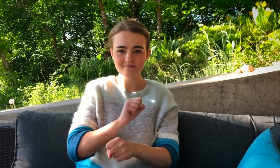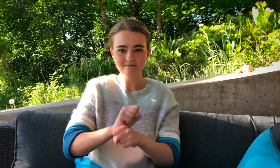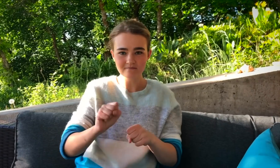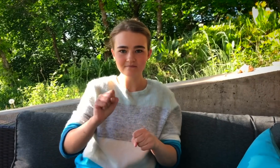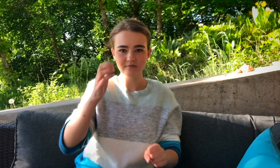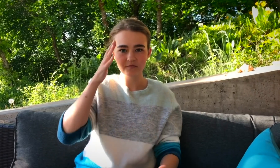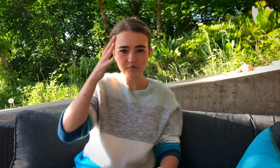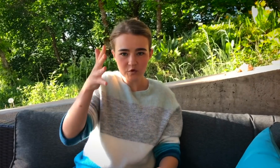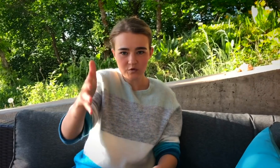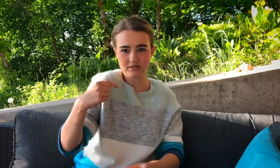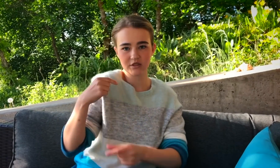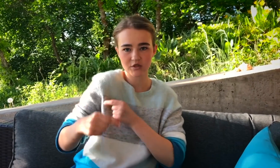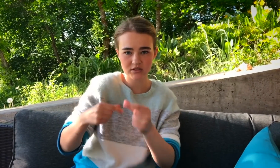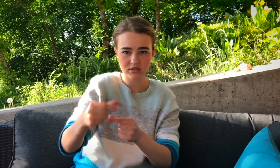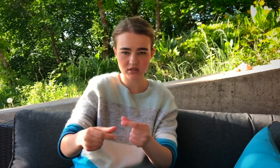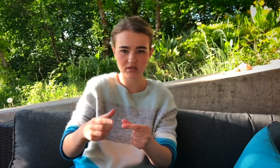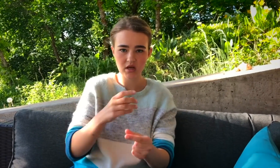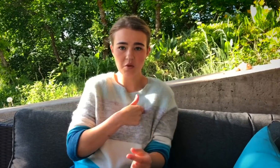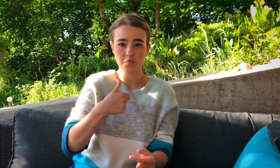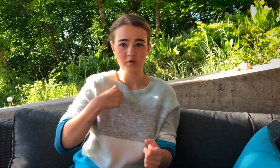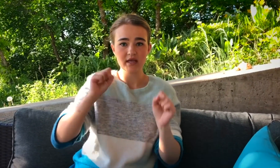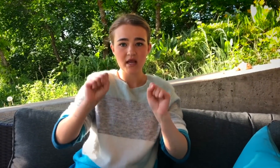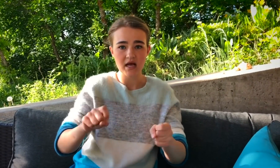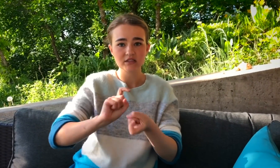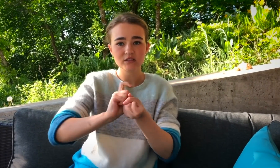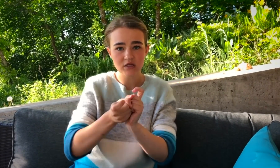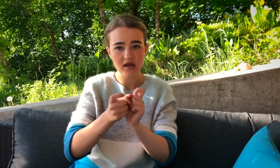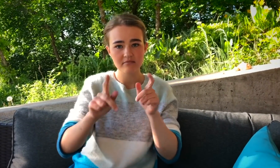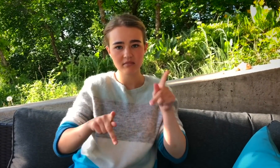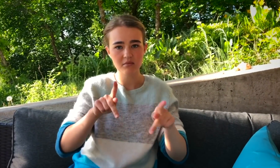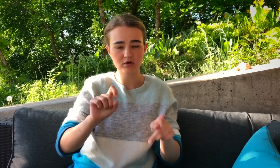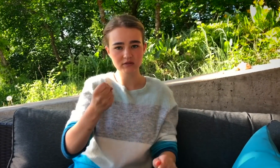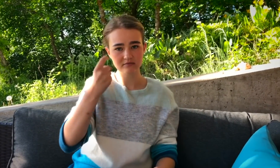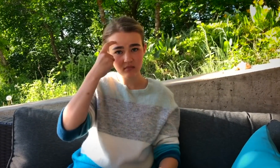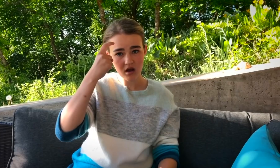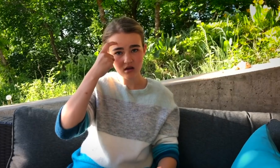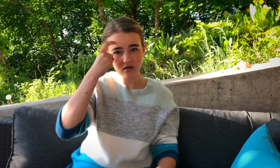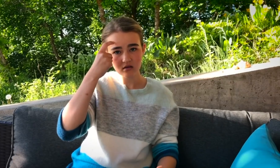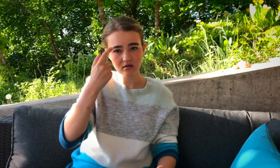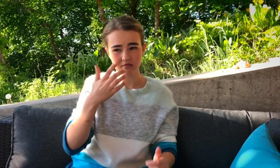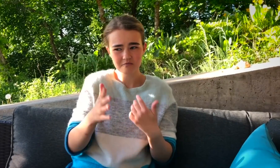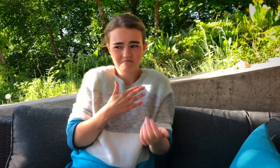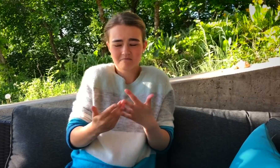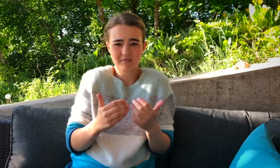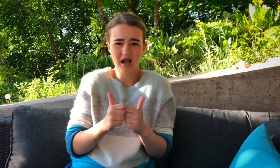WE ARE THE FUTURE GENERATION AND WE CAN CHANGE PEOPLE'S MINDS.